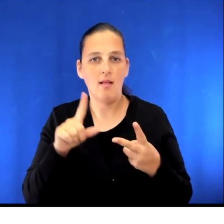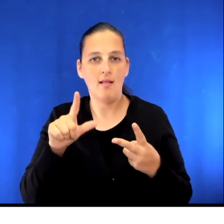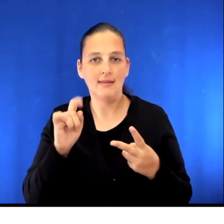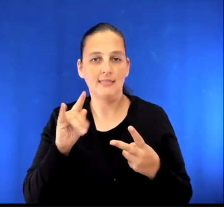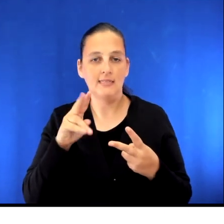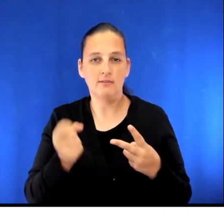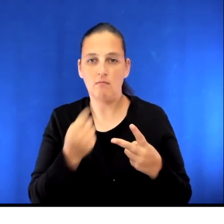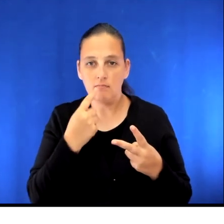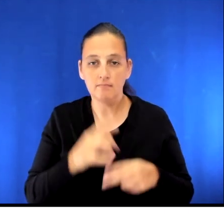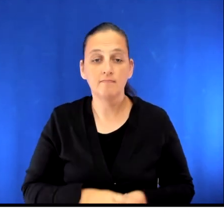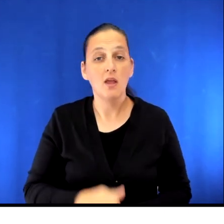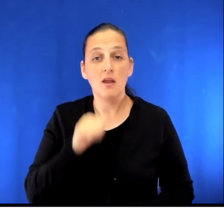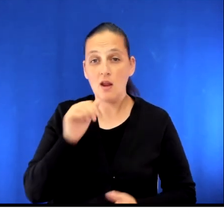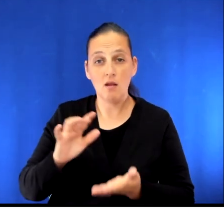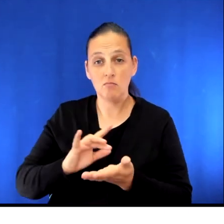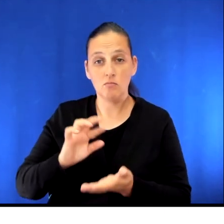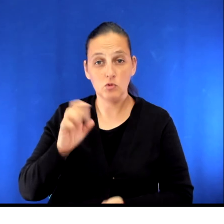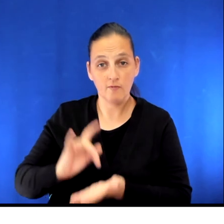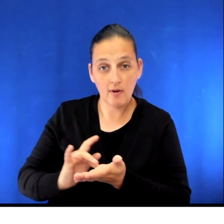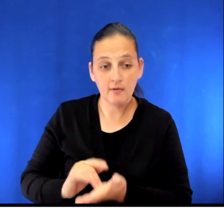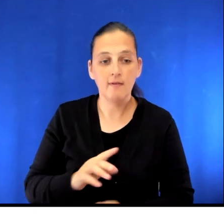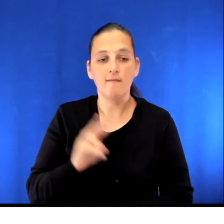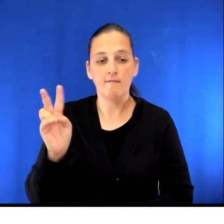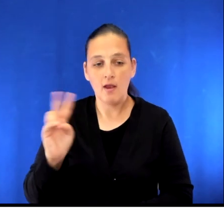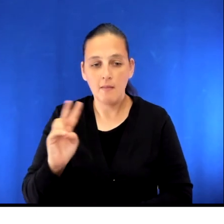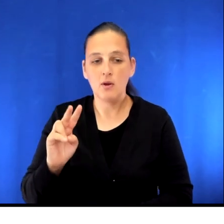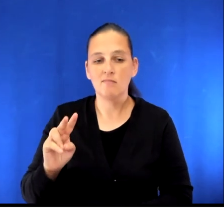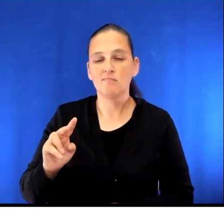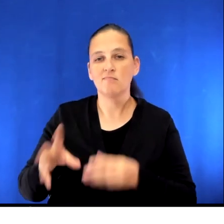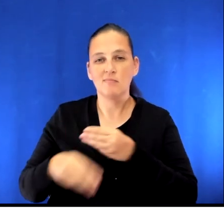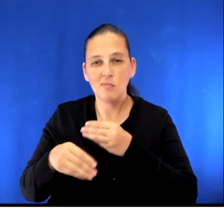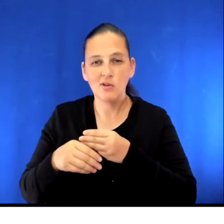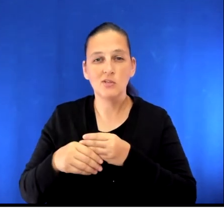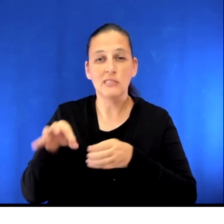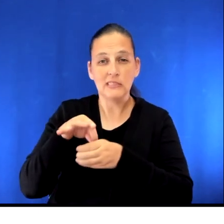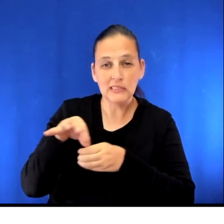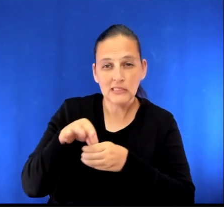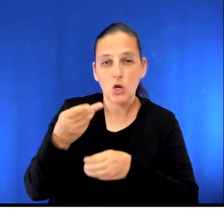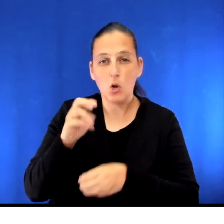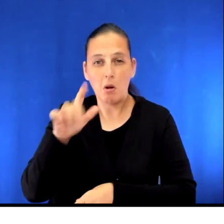Non-prescription vitamins, supplements and herbal products including tea, should be stopped seven days before surgery.